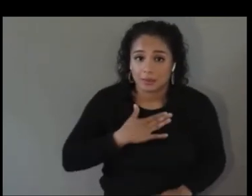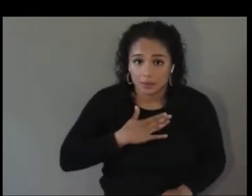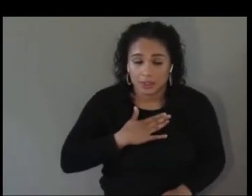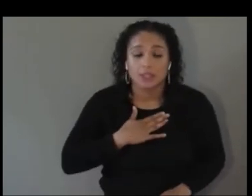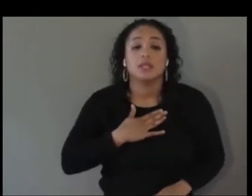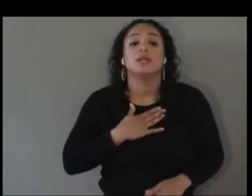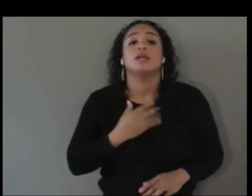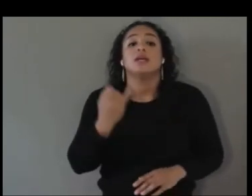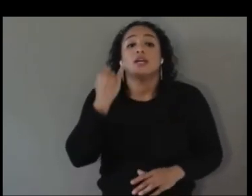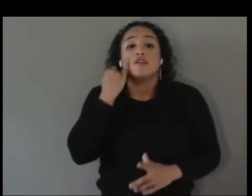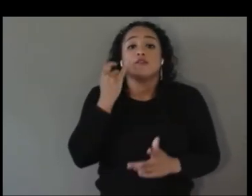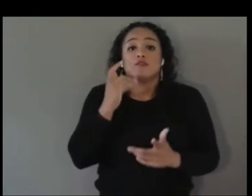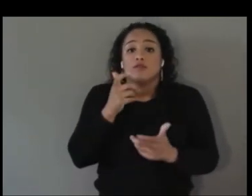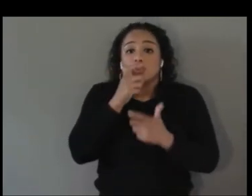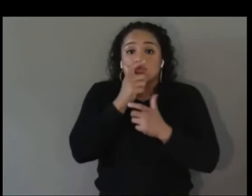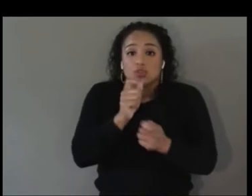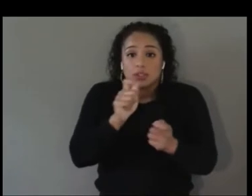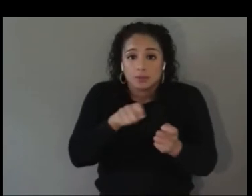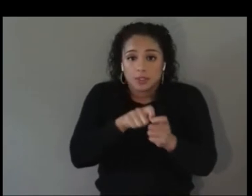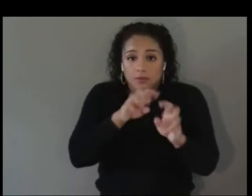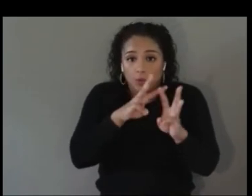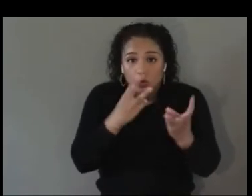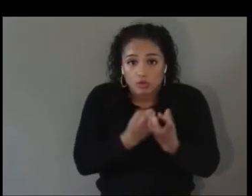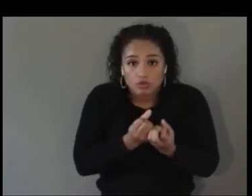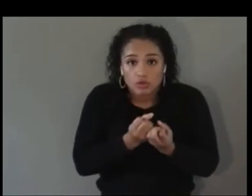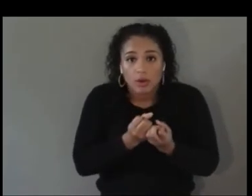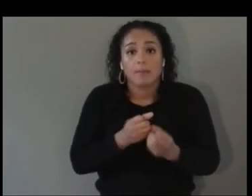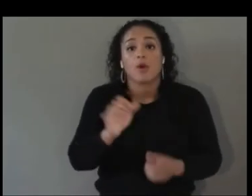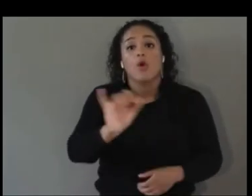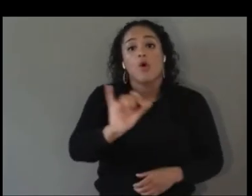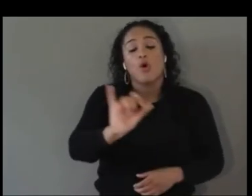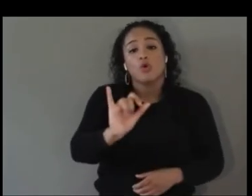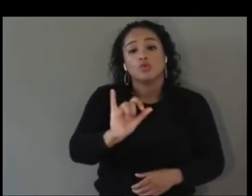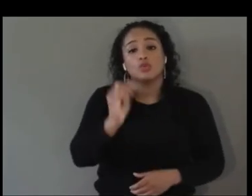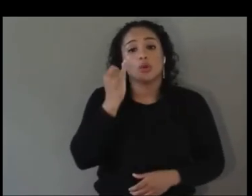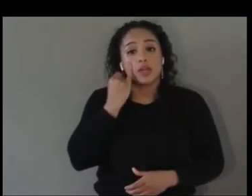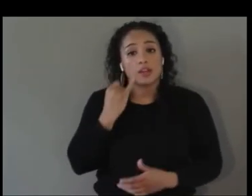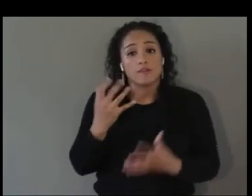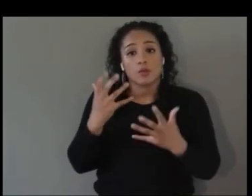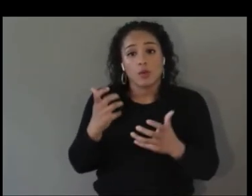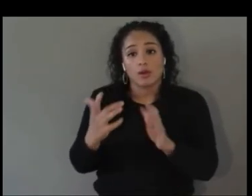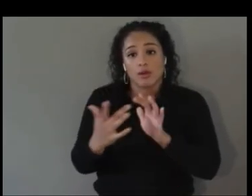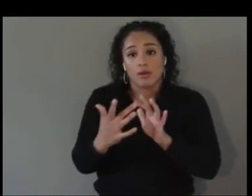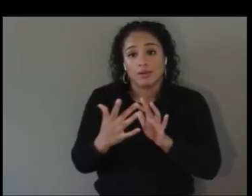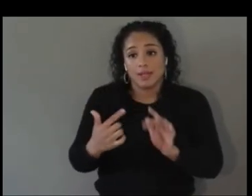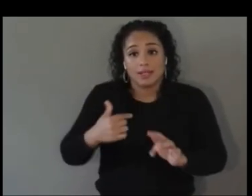feel free to contact me. I really, really am very excited about everything that's being said today